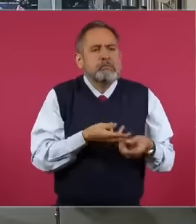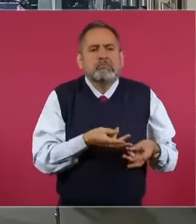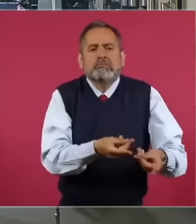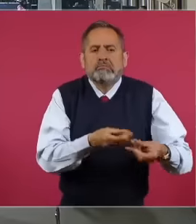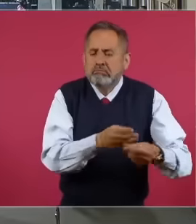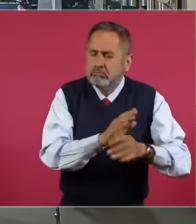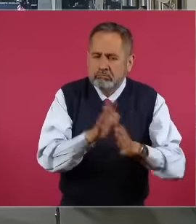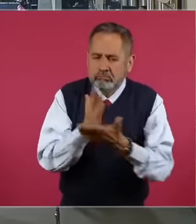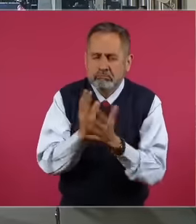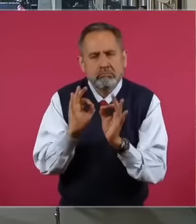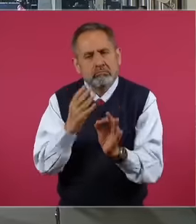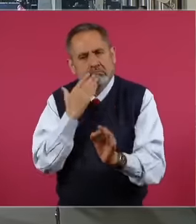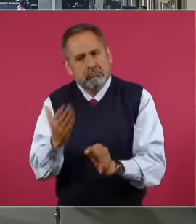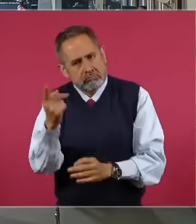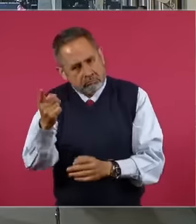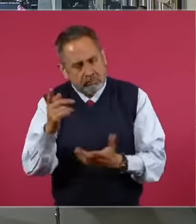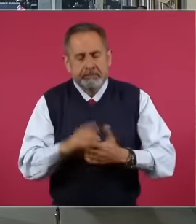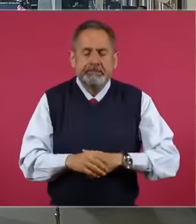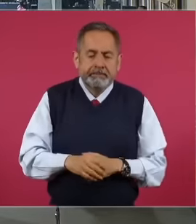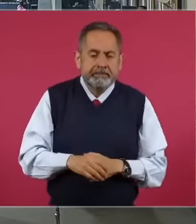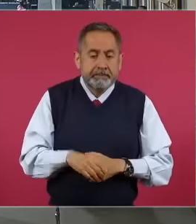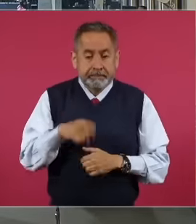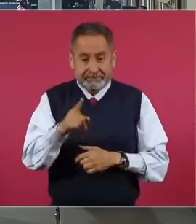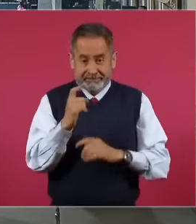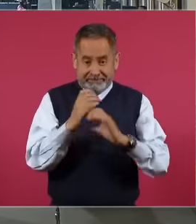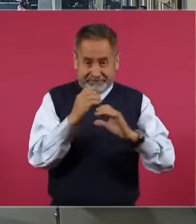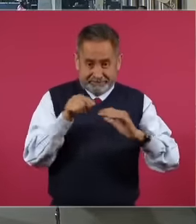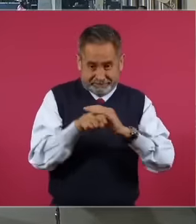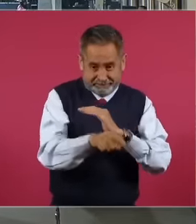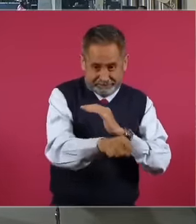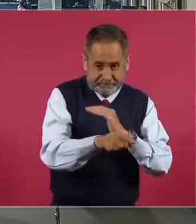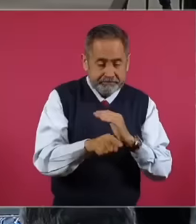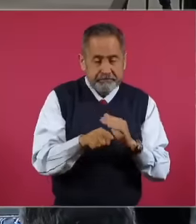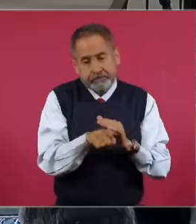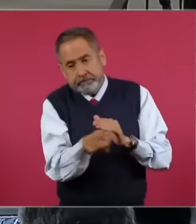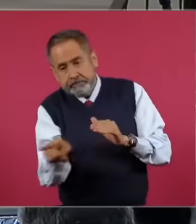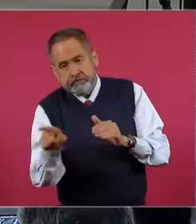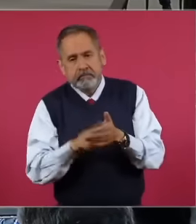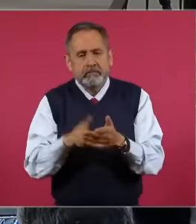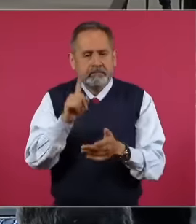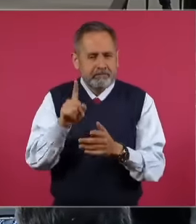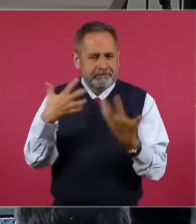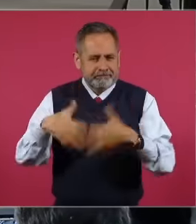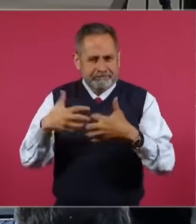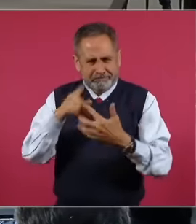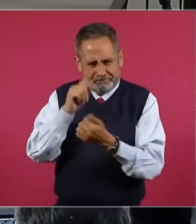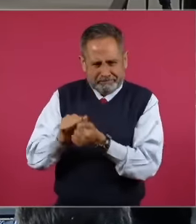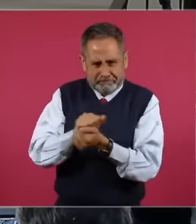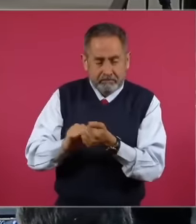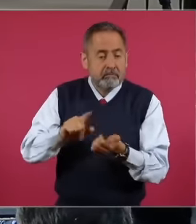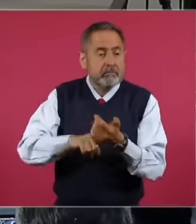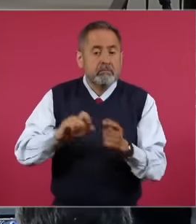emission tunnel that derives from it would continue. On the one hand, Calderón said that they were going to build